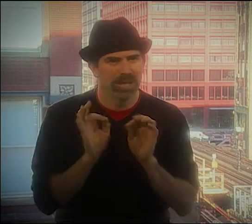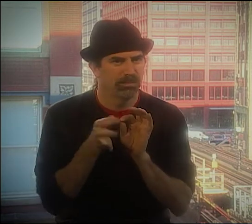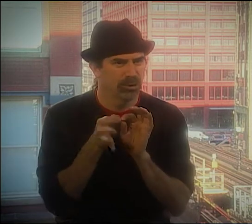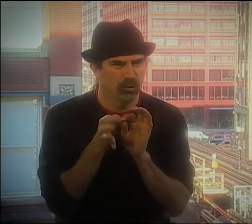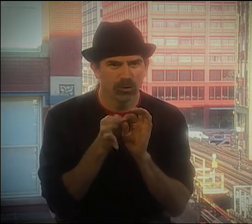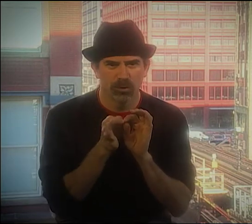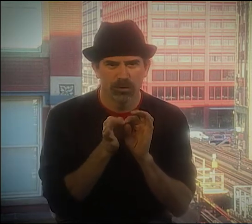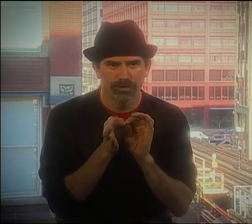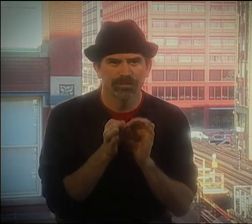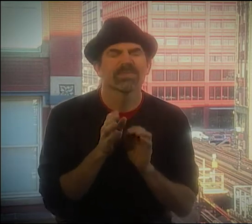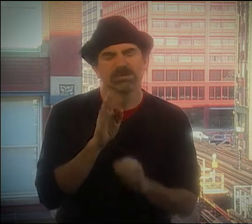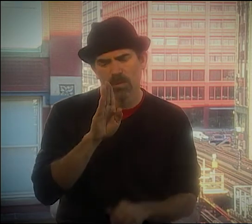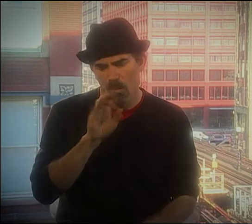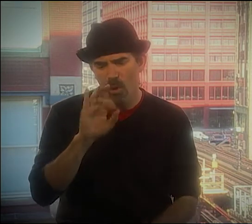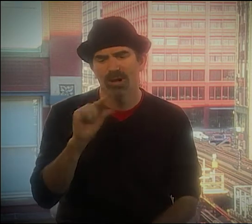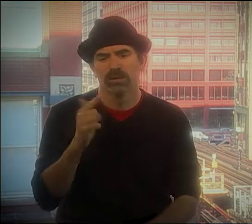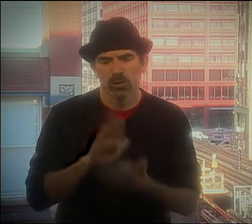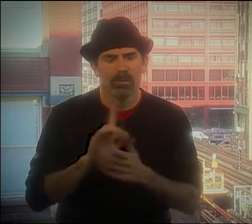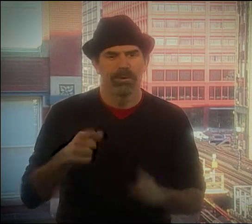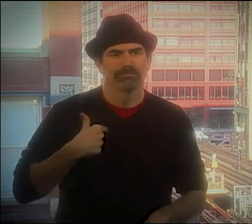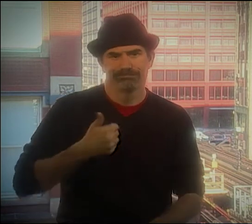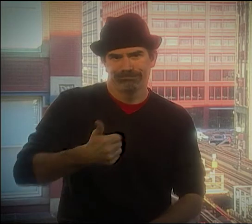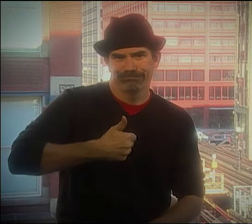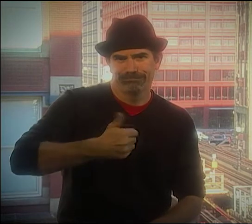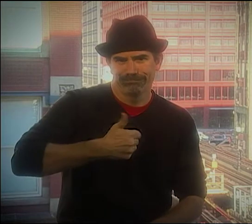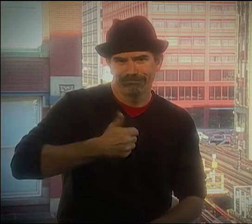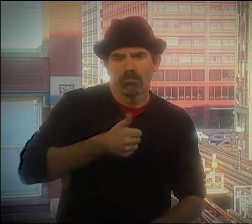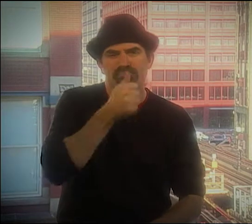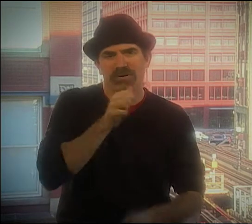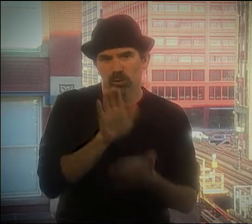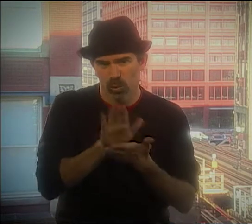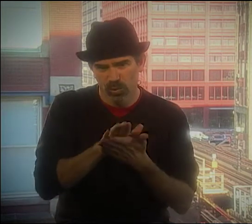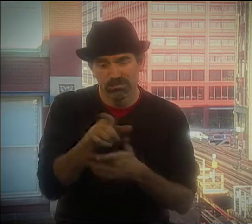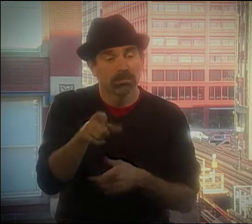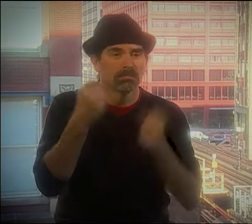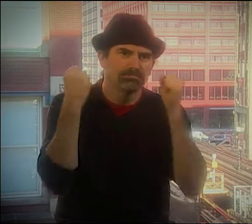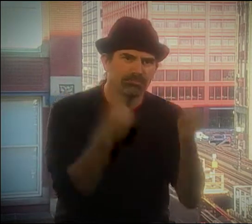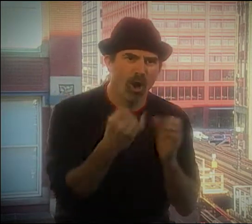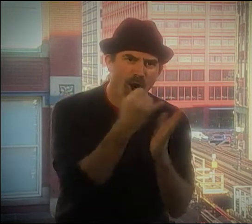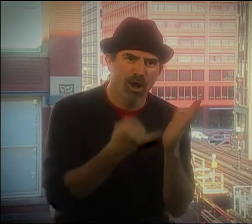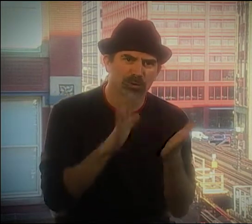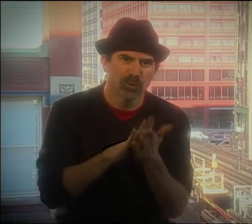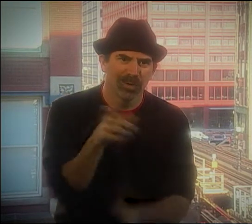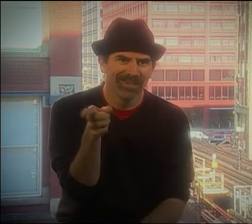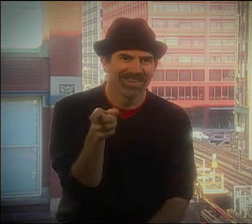THERE WAS NO INTERPRETER. IT WAS A BOARDING SCHOOL, PRIVATE SCHOOL, SO VERY STRONG